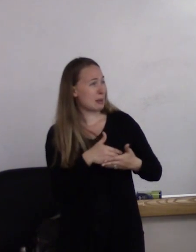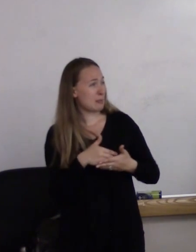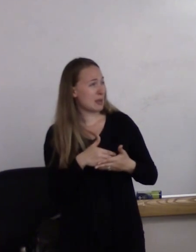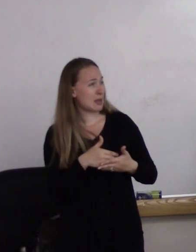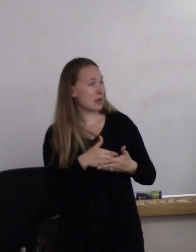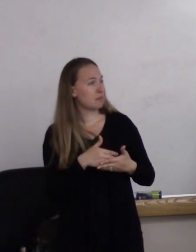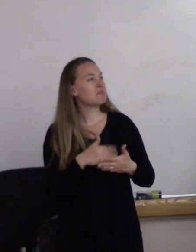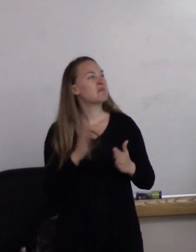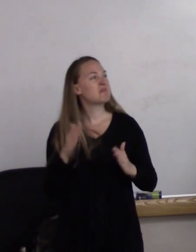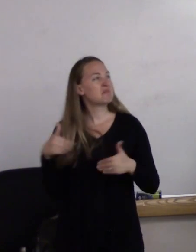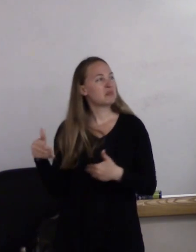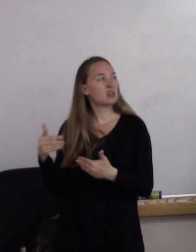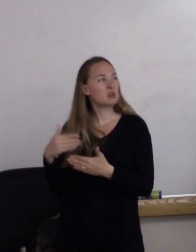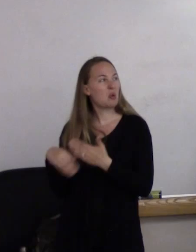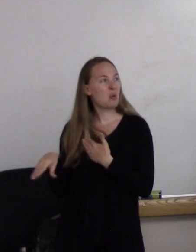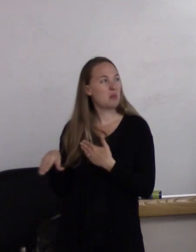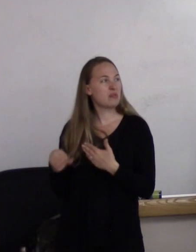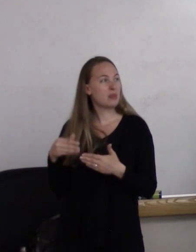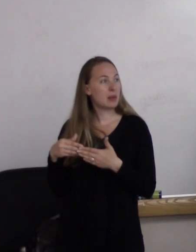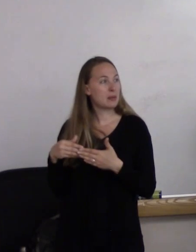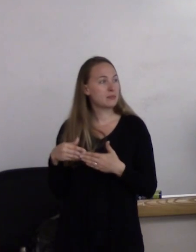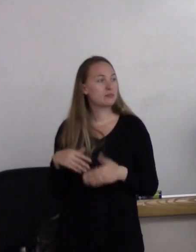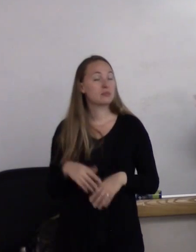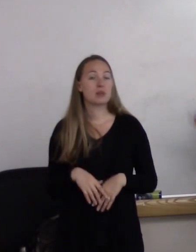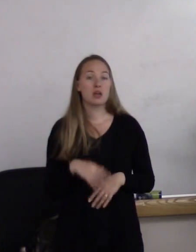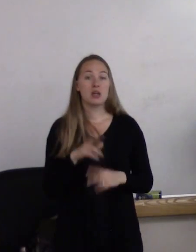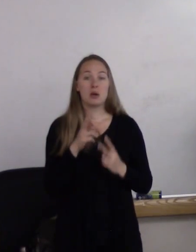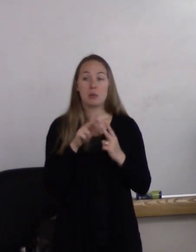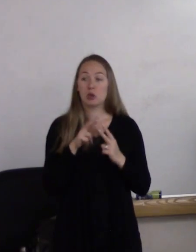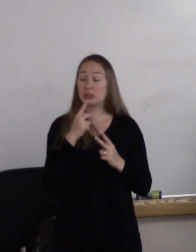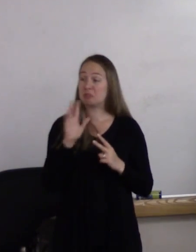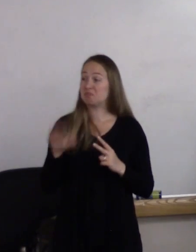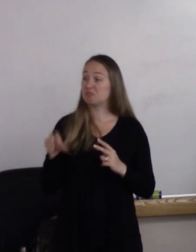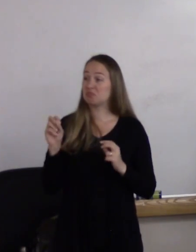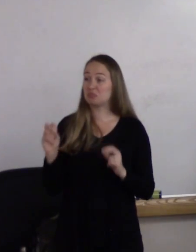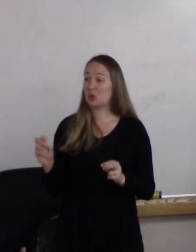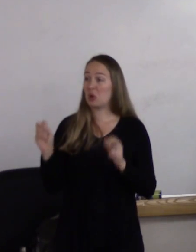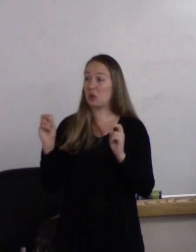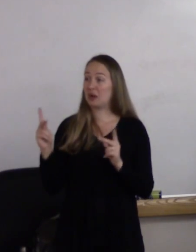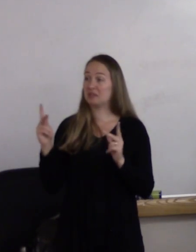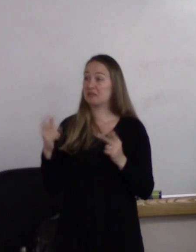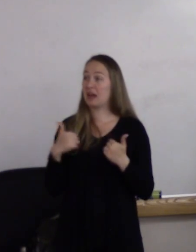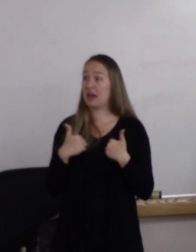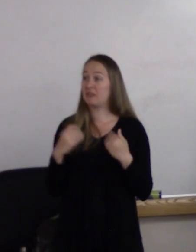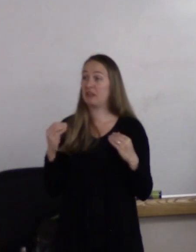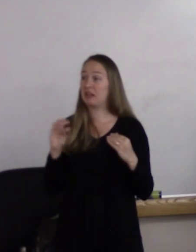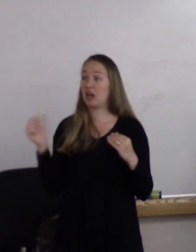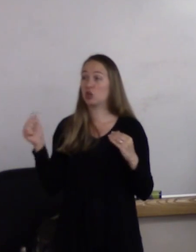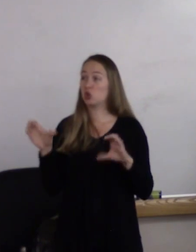Let's go have the baby." And so the partner says, "Okay. "I have nothing else to do this afternoon. Let's go."